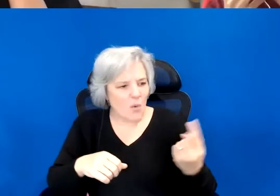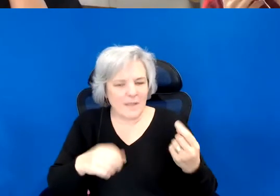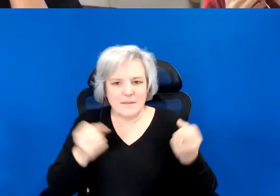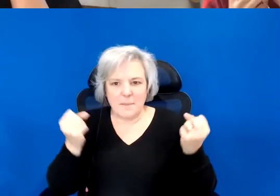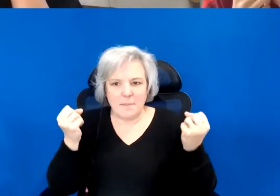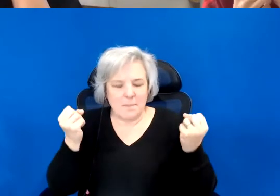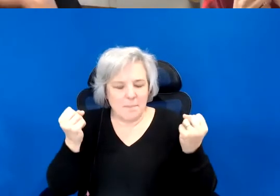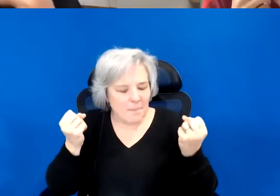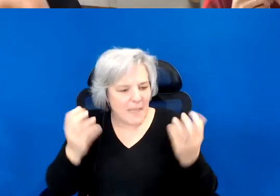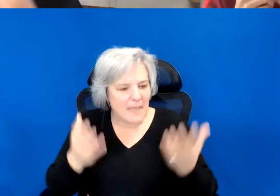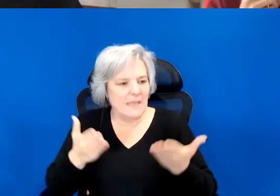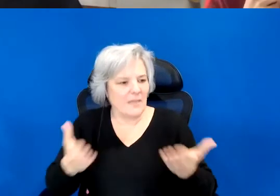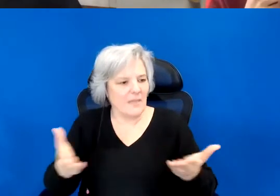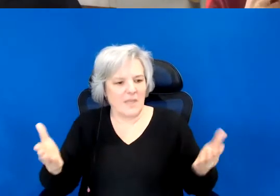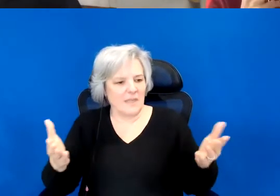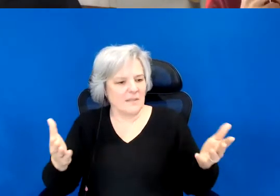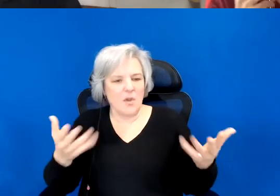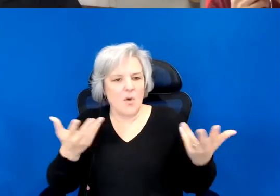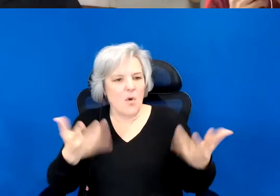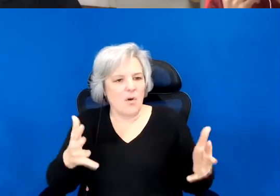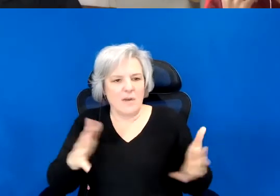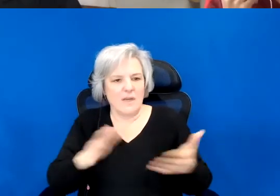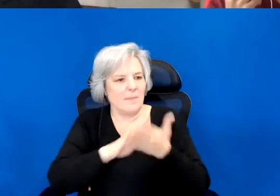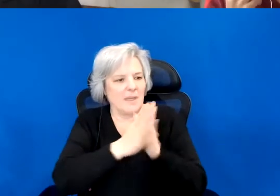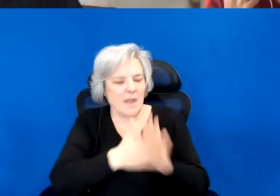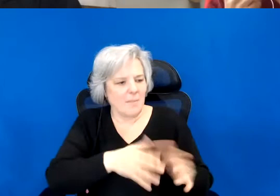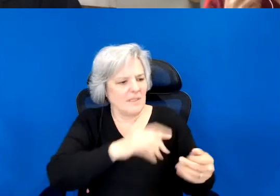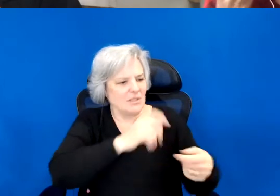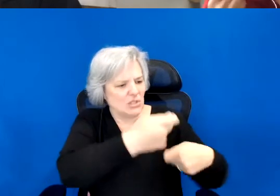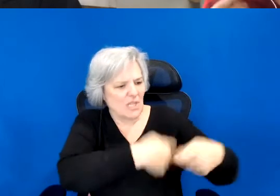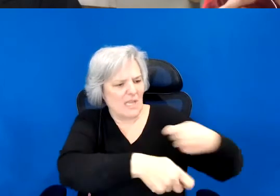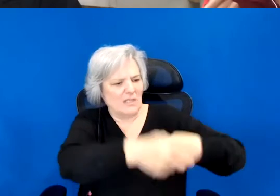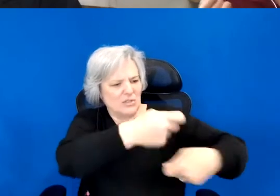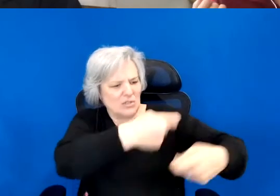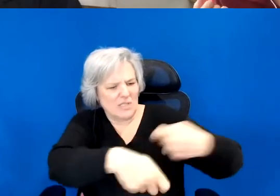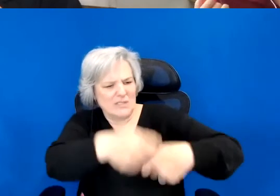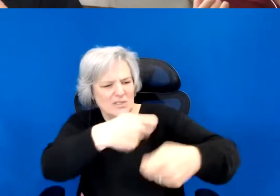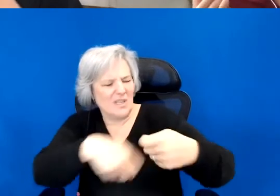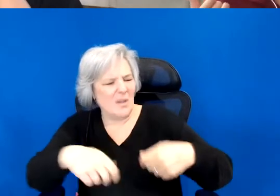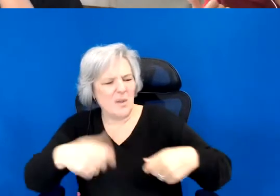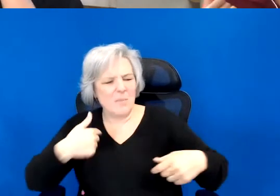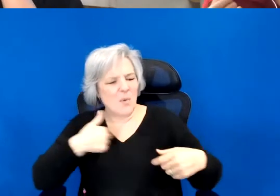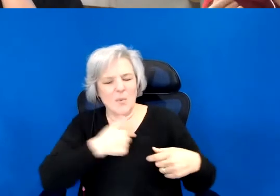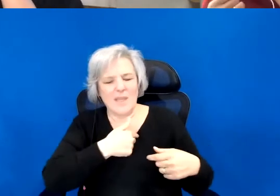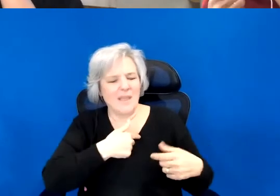And is already becoming so many other things, but we are not yet.